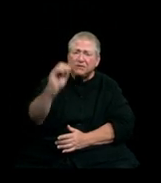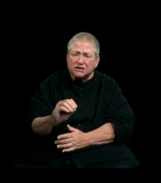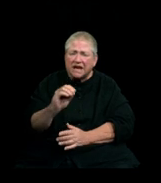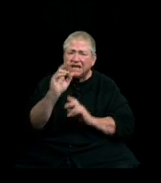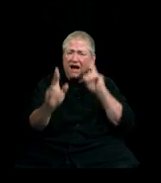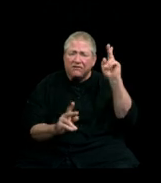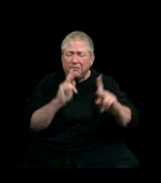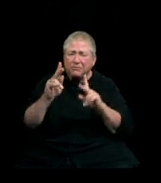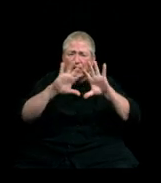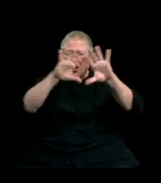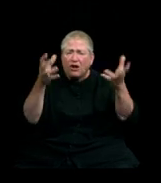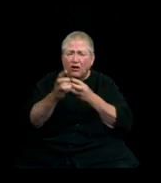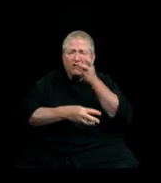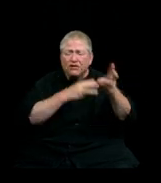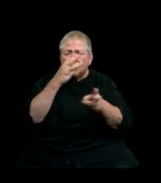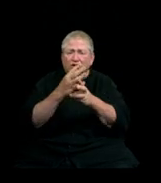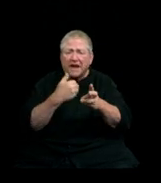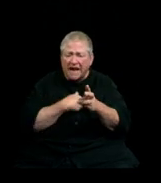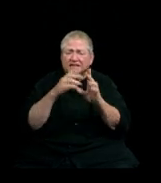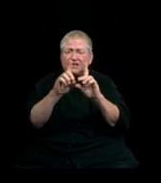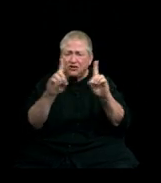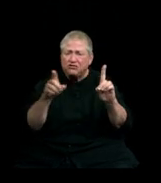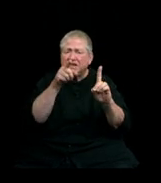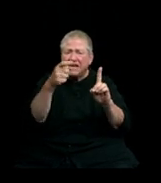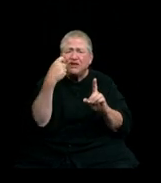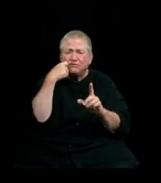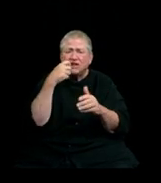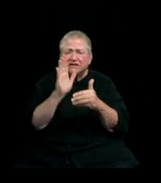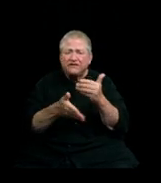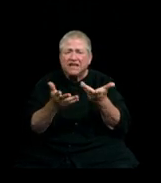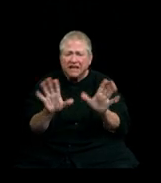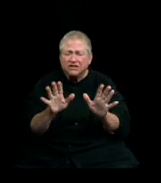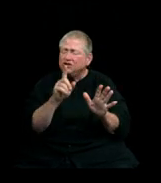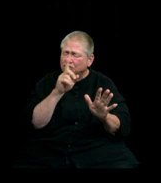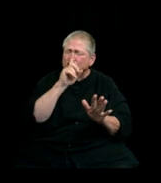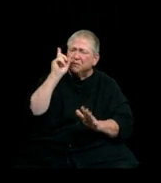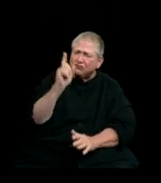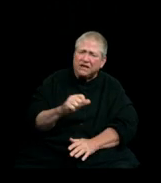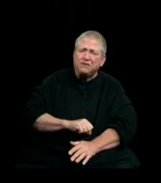that has the degree that you just completed. You should be extremely proud of what you've accomplished.